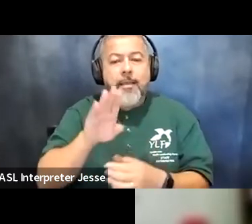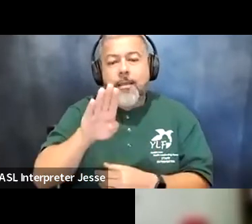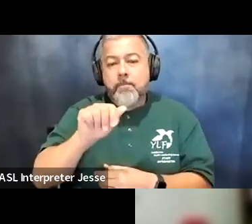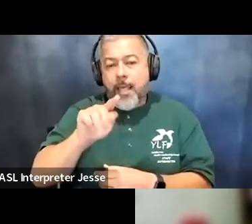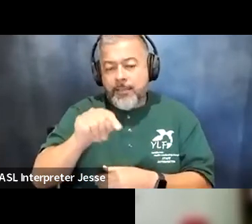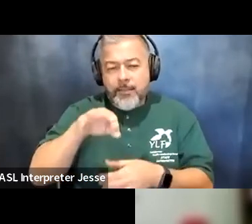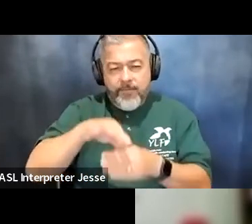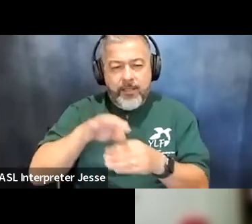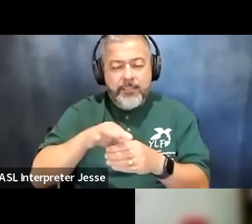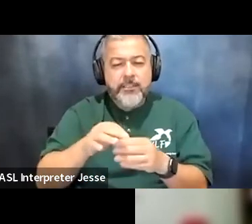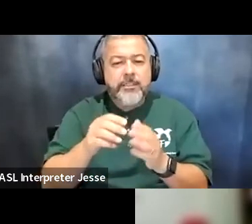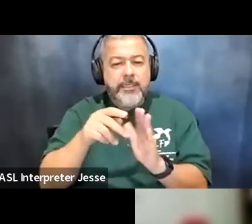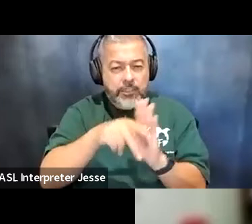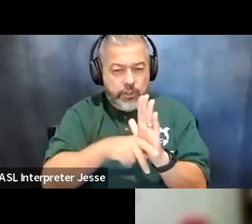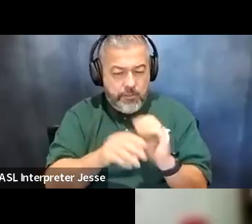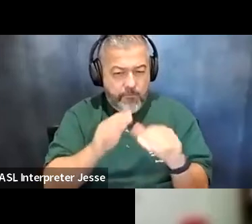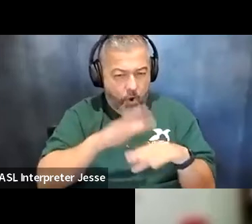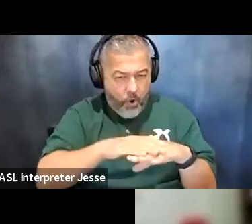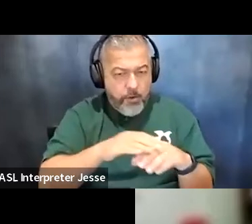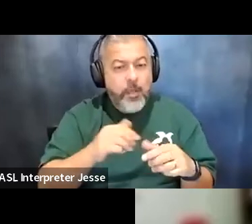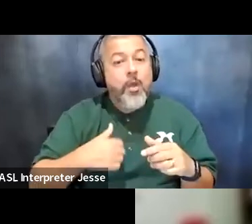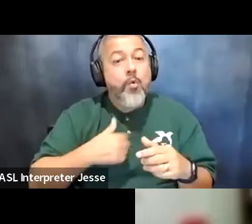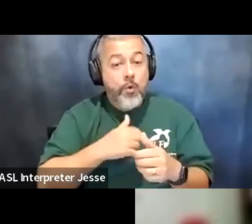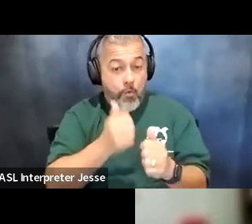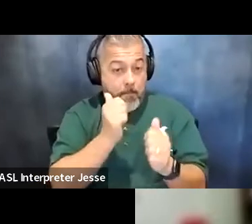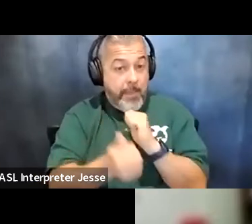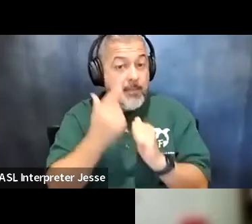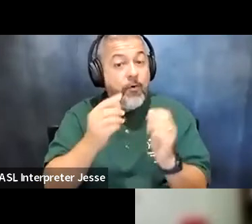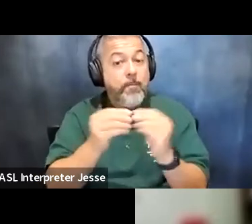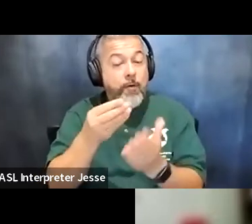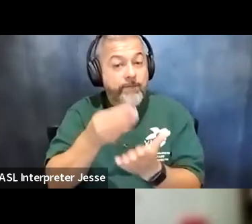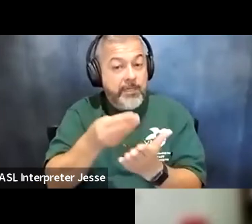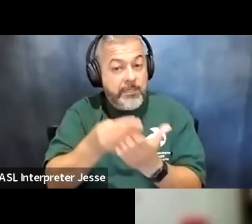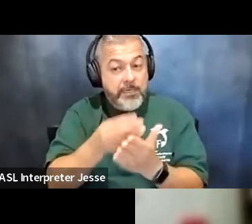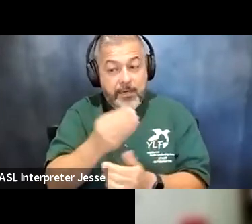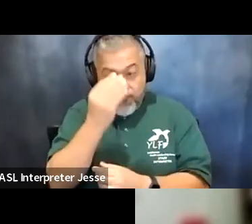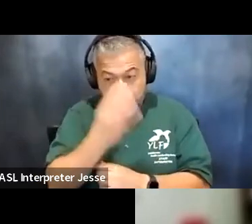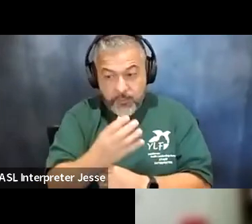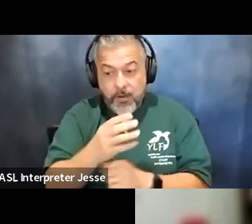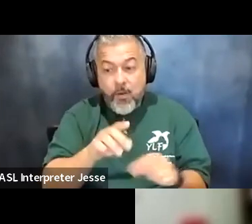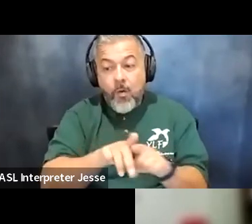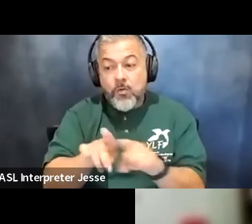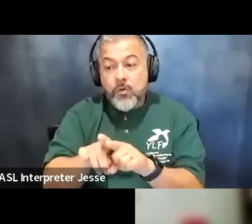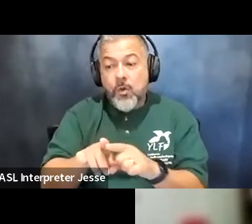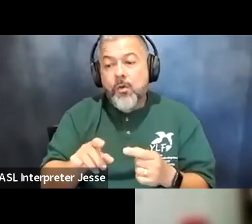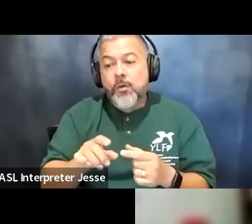on and we got asked for more funding for transportation and in addition to that we